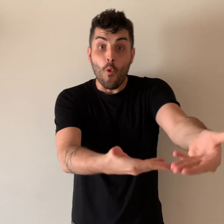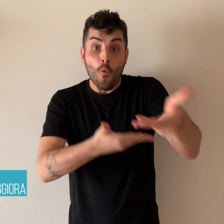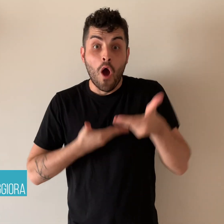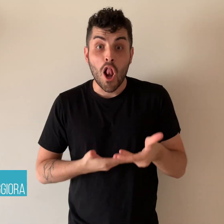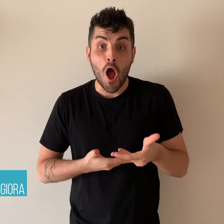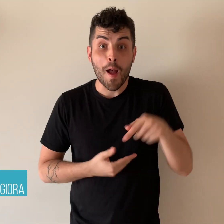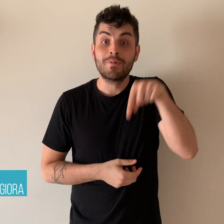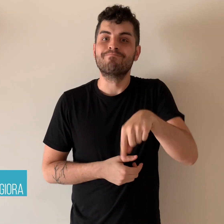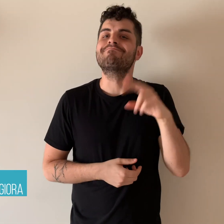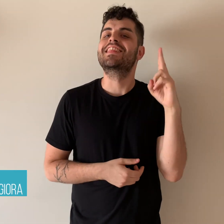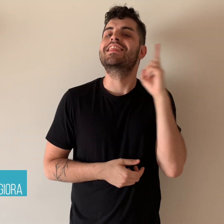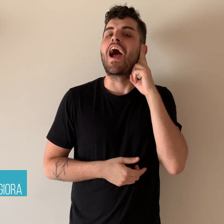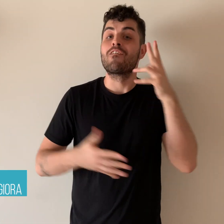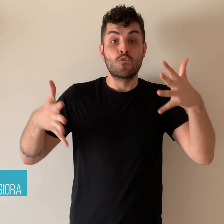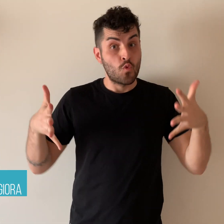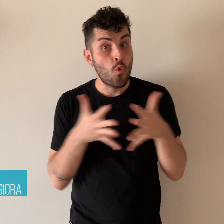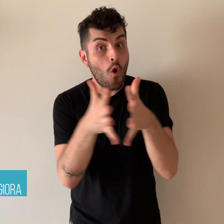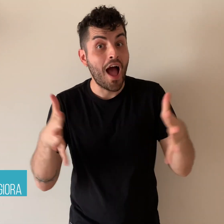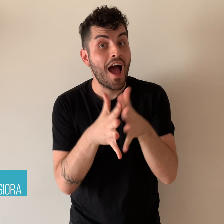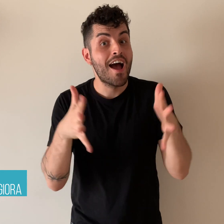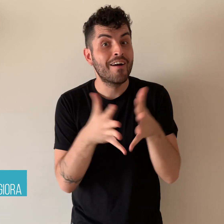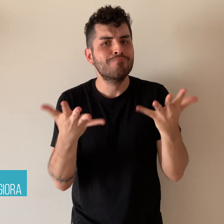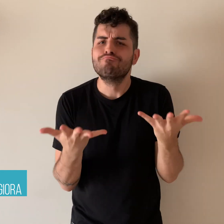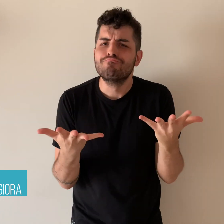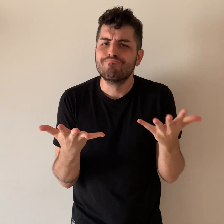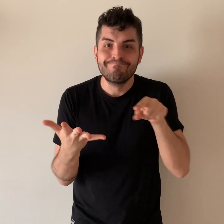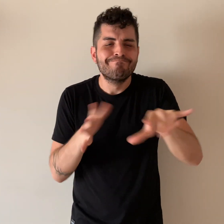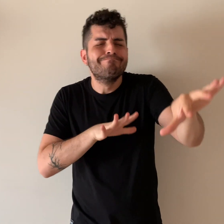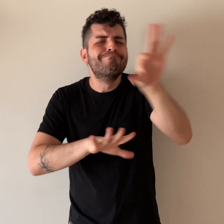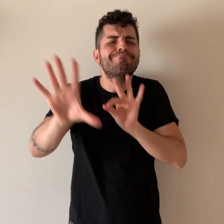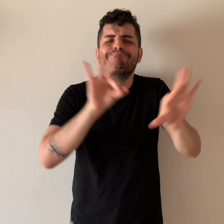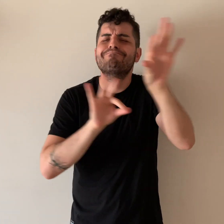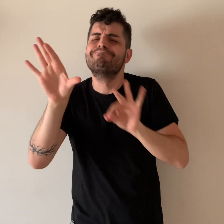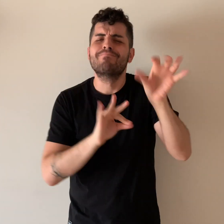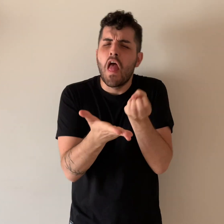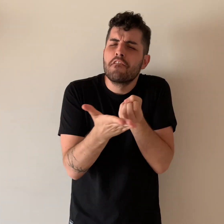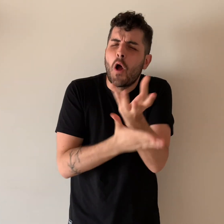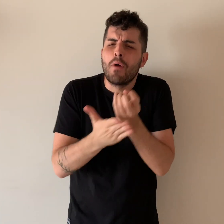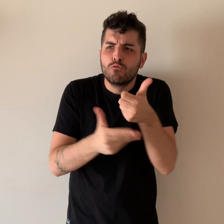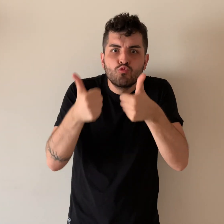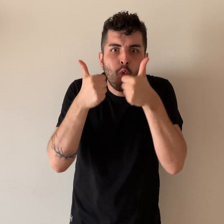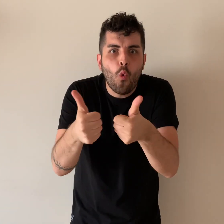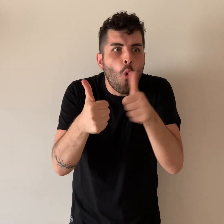Welcome to DeafWire where we share interesting news stories